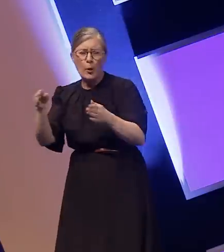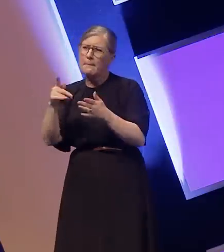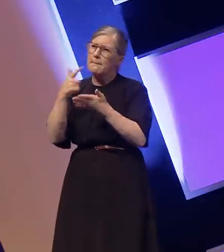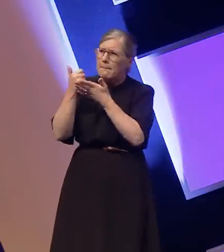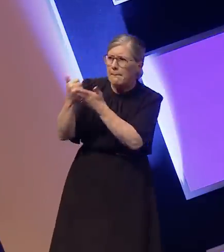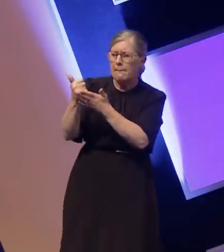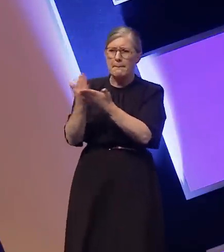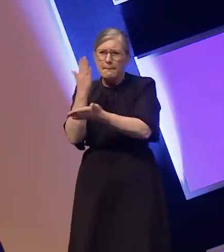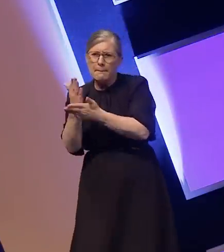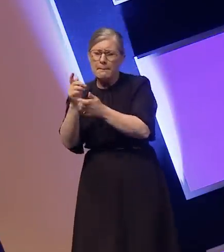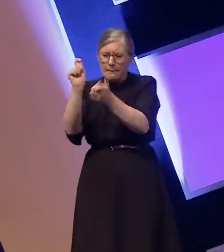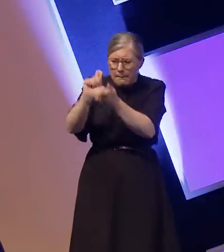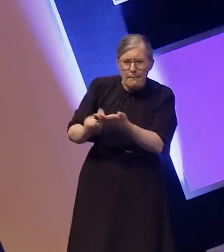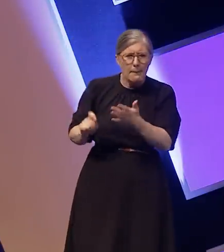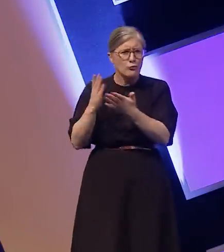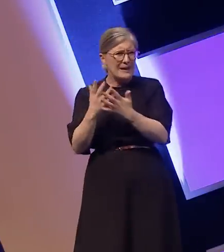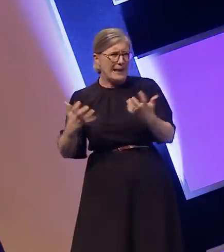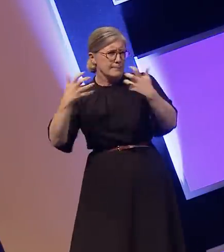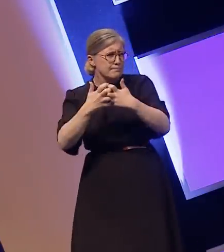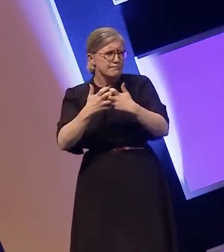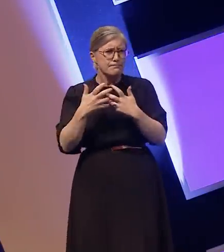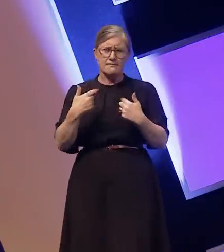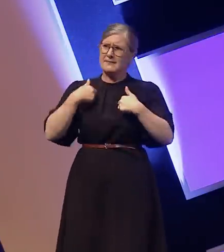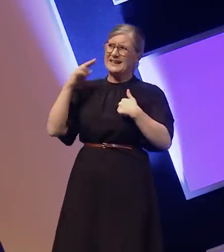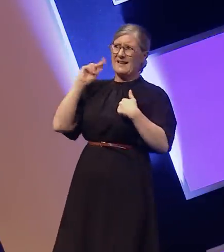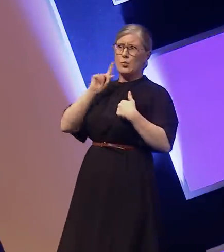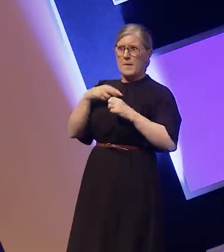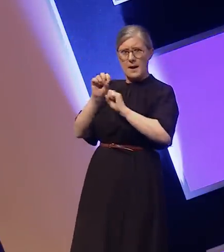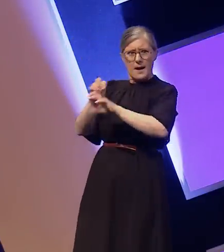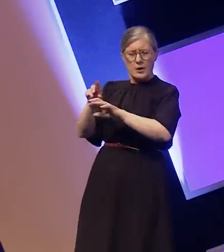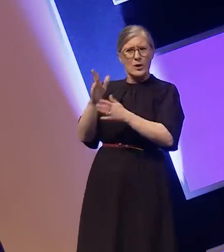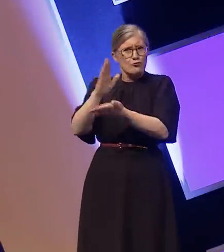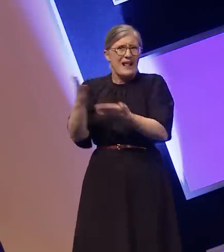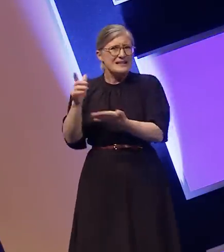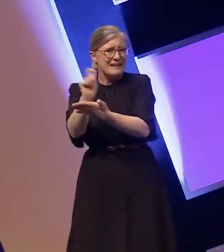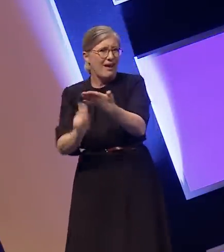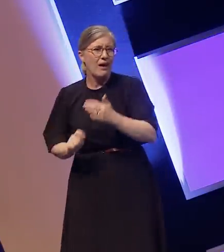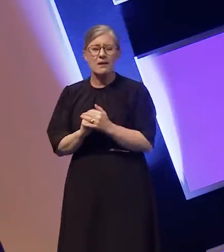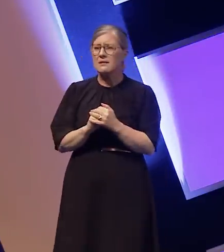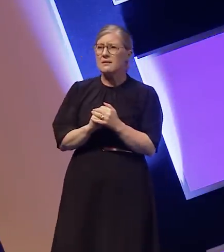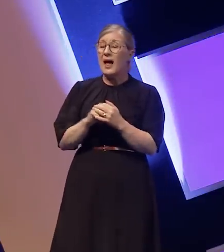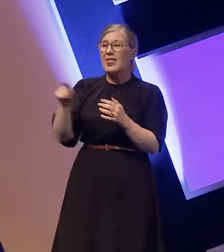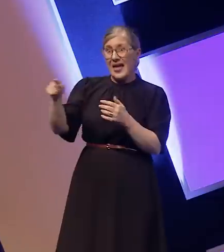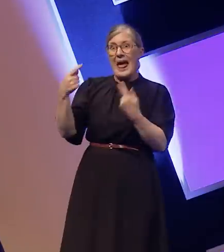is realistic. By allowing me to make changes to the script, means my ideas are portrayed in the final edit.